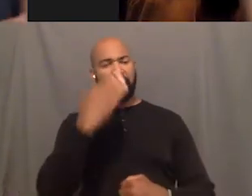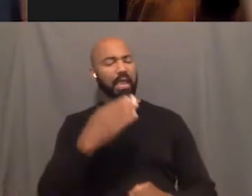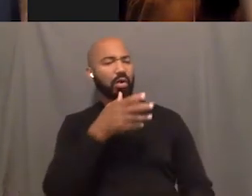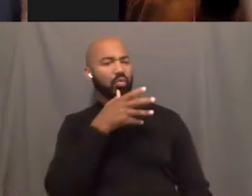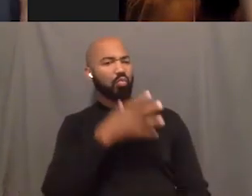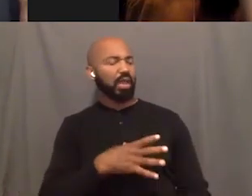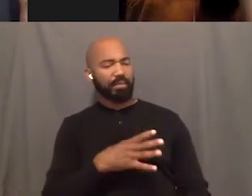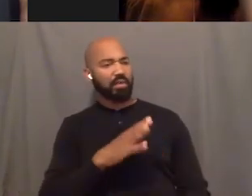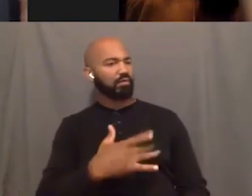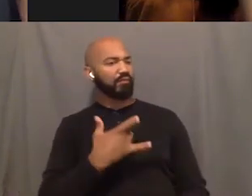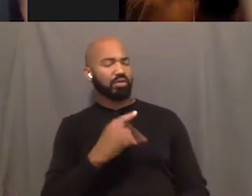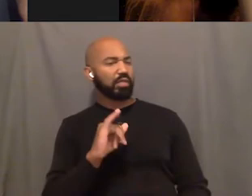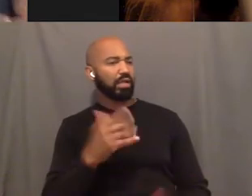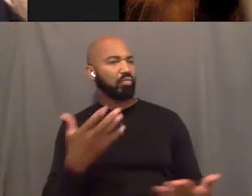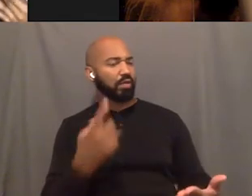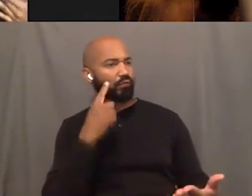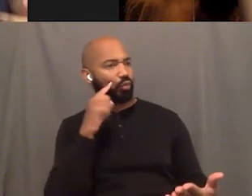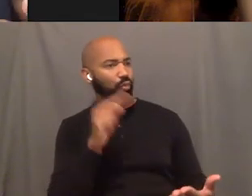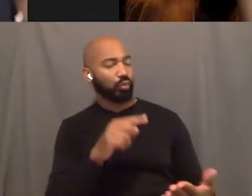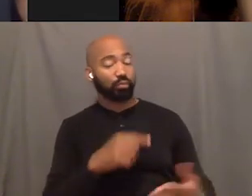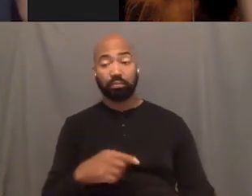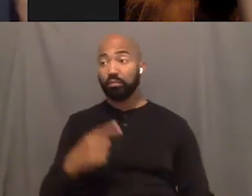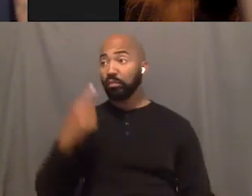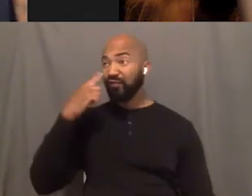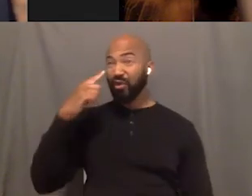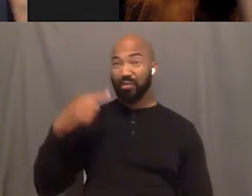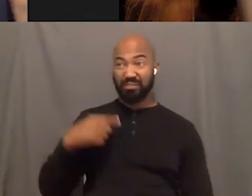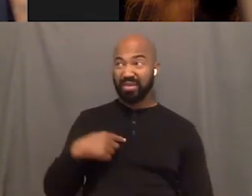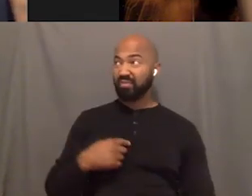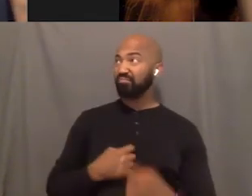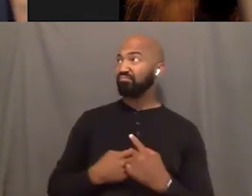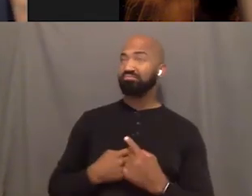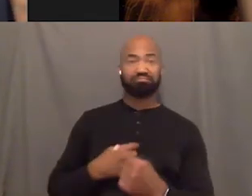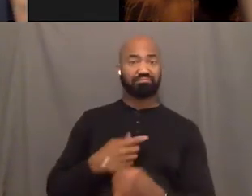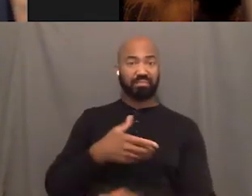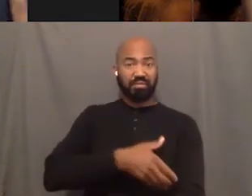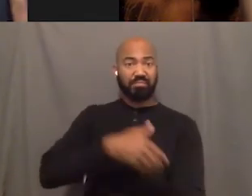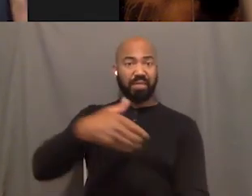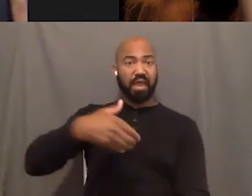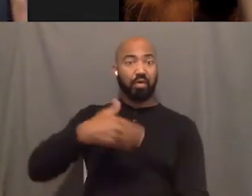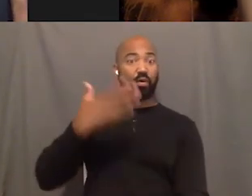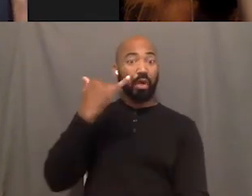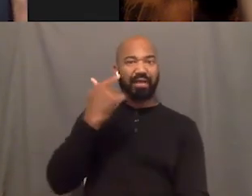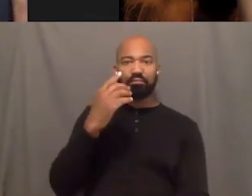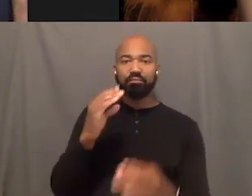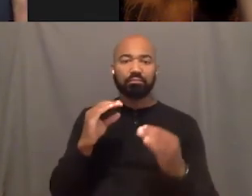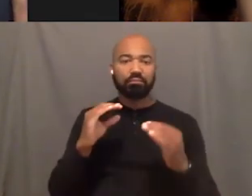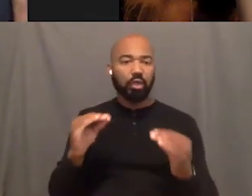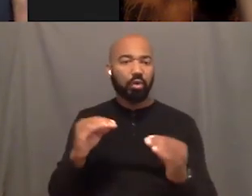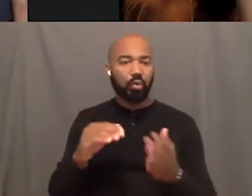It basically, for me it empowered me because there was no excuses. I cannot bring nobody in my family.